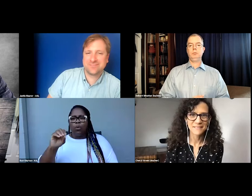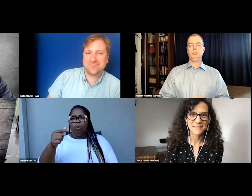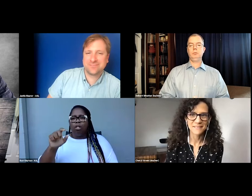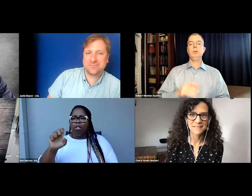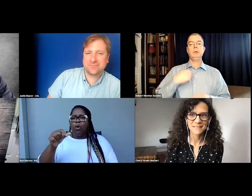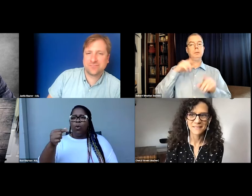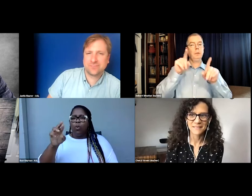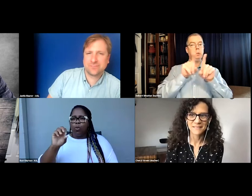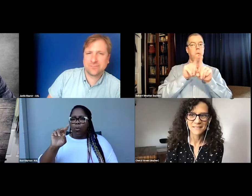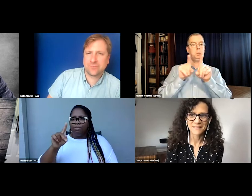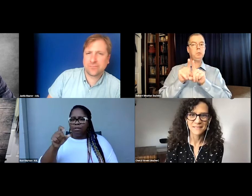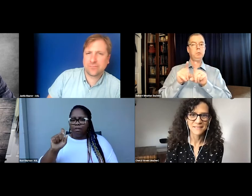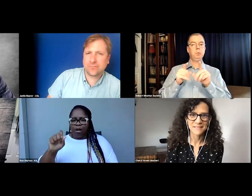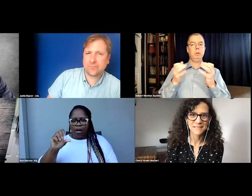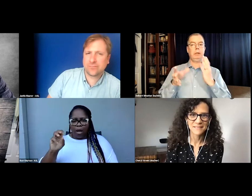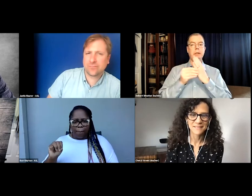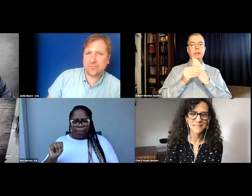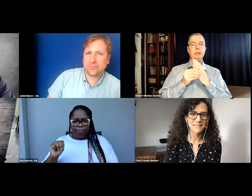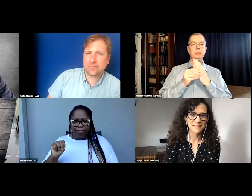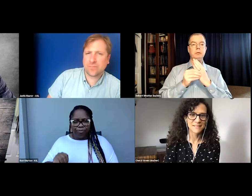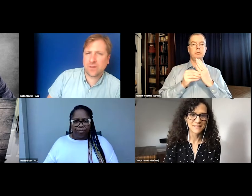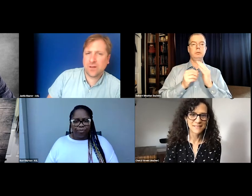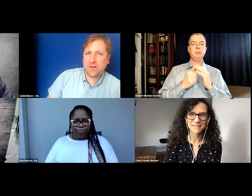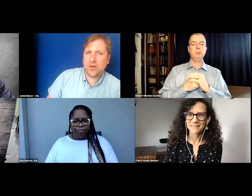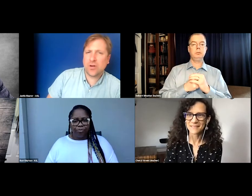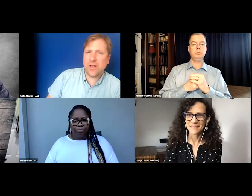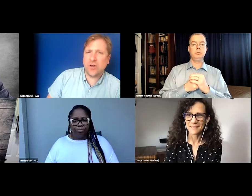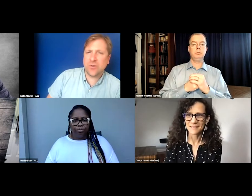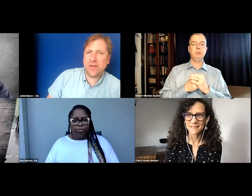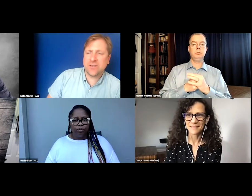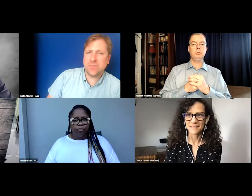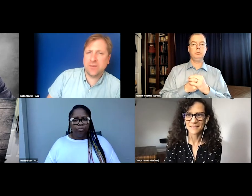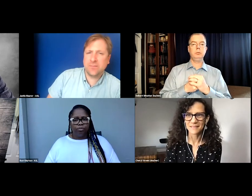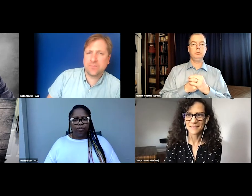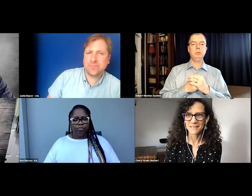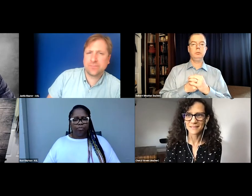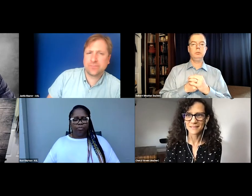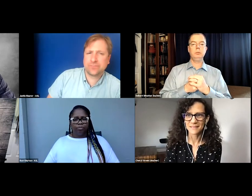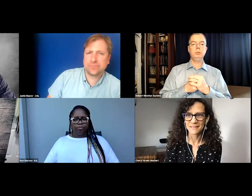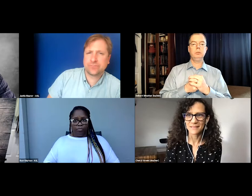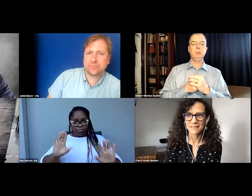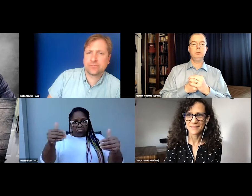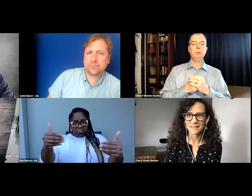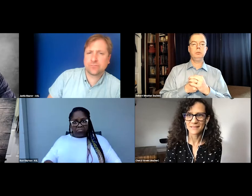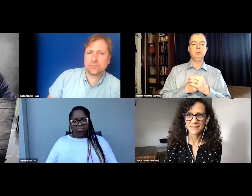So I encourage anyone who's curious to snoop around on that. Can I also add something? - Yes, please.